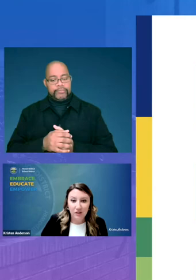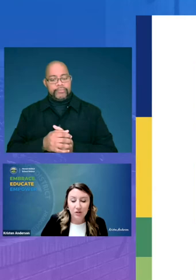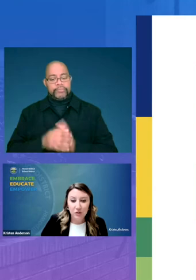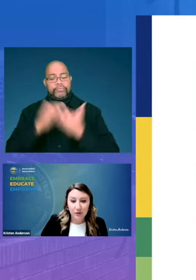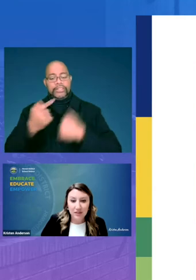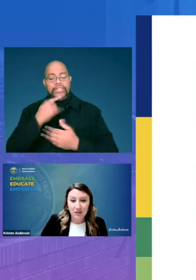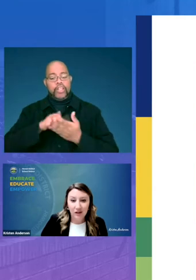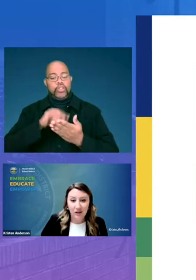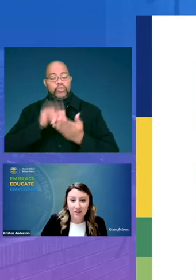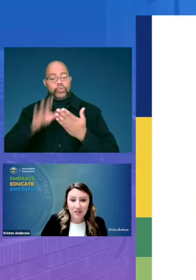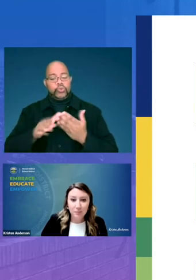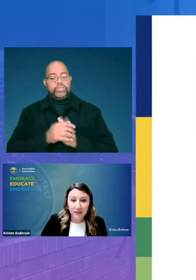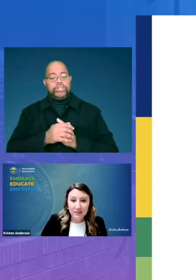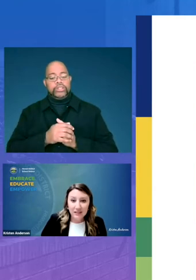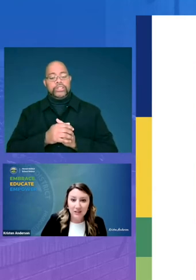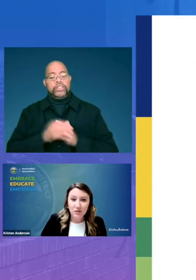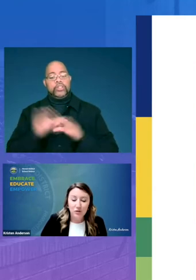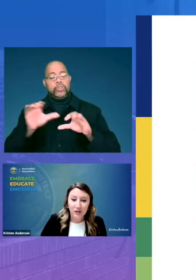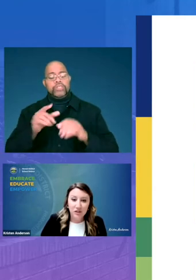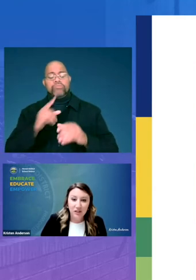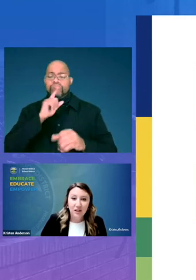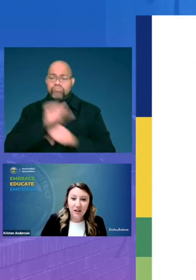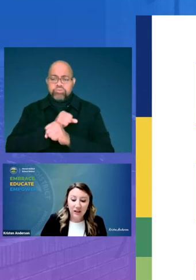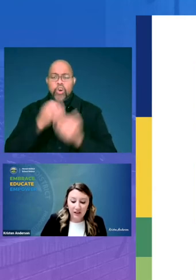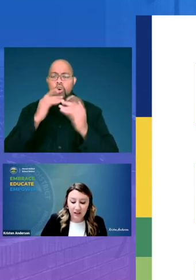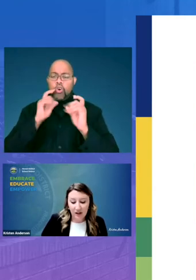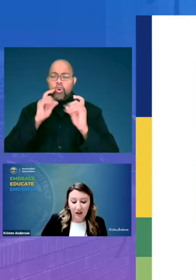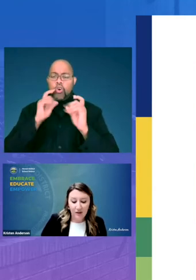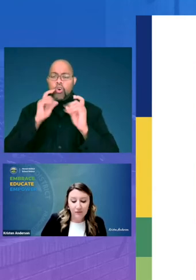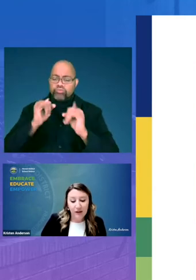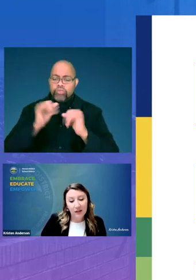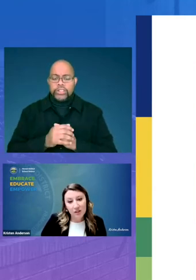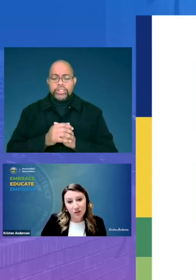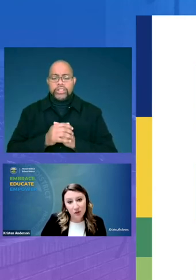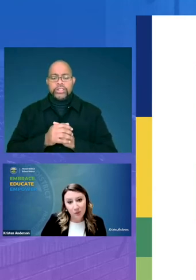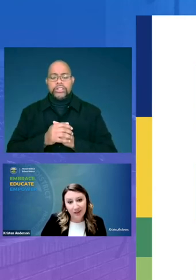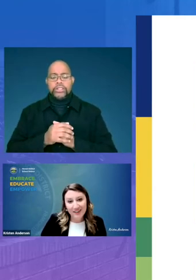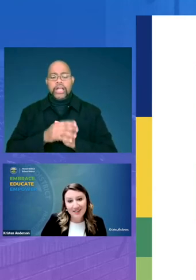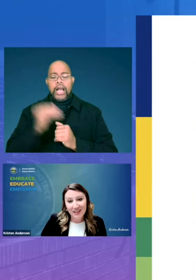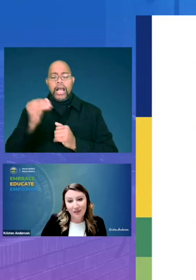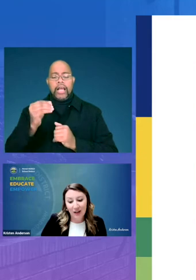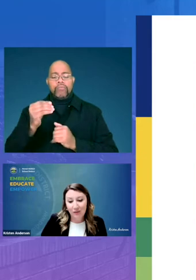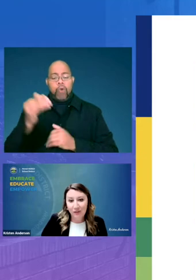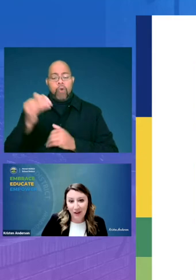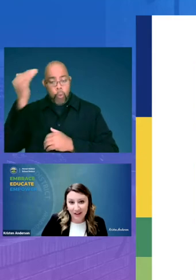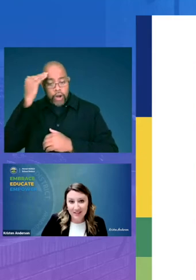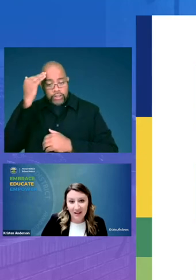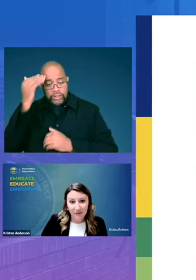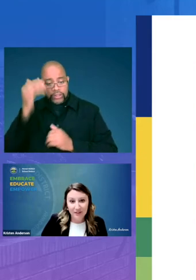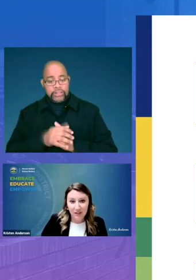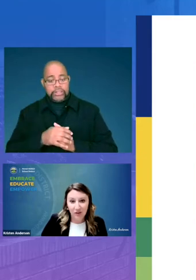our students are getting explicit instruction in phonological awareness and phonics every single